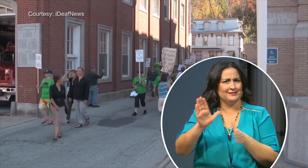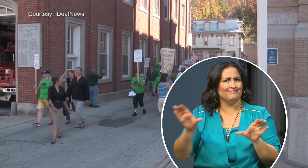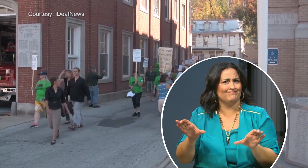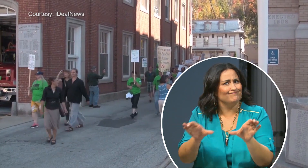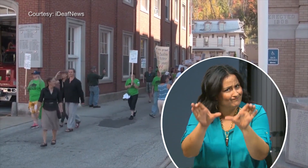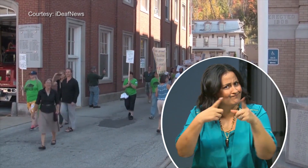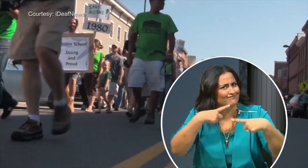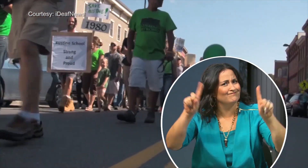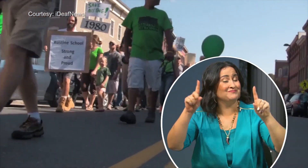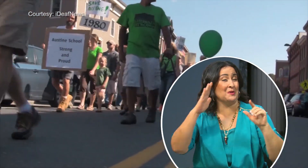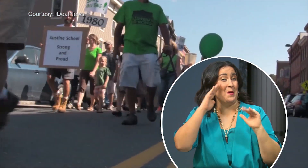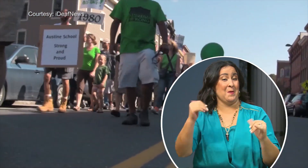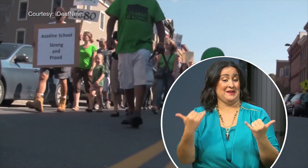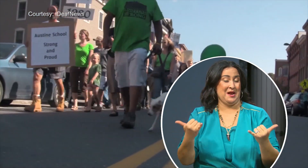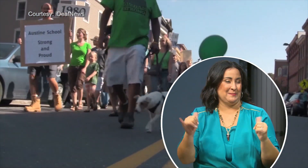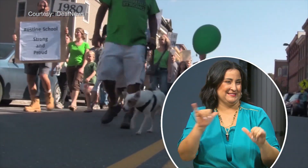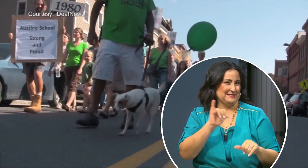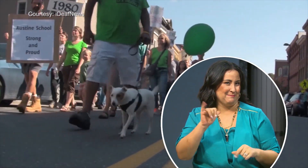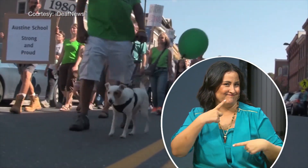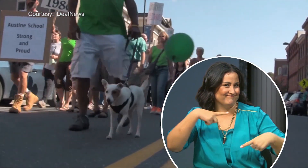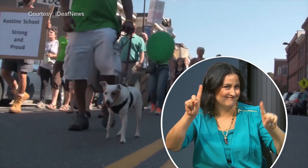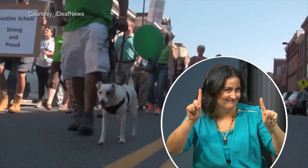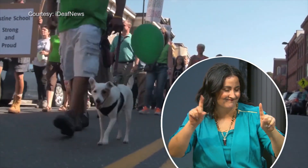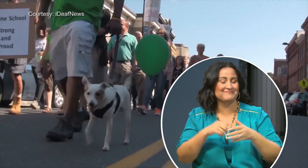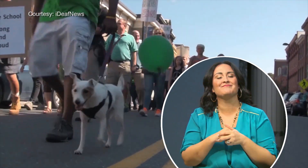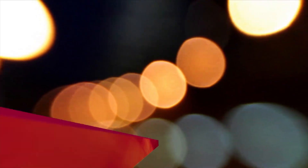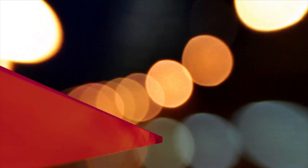to have a similar outcome here.